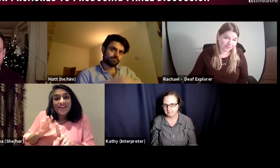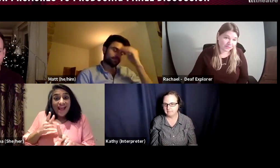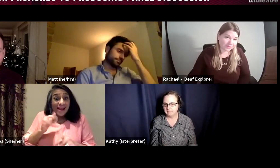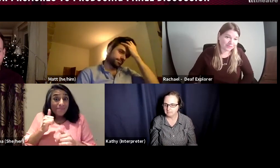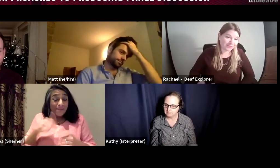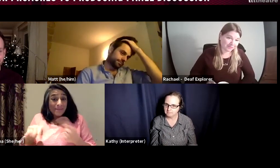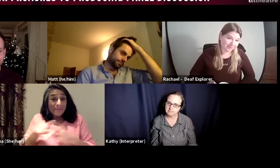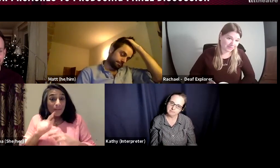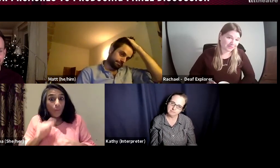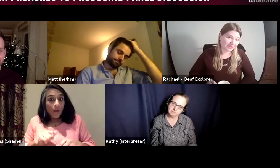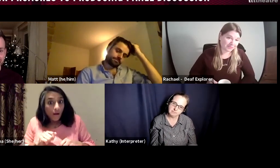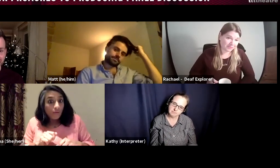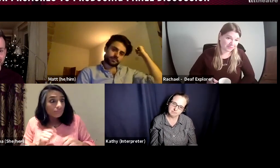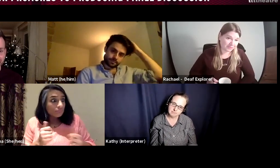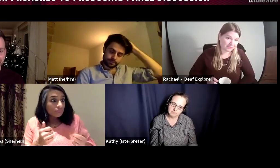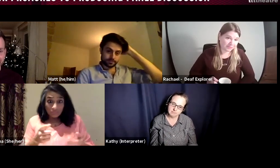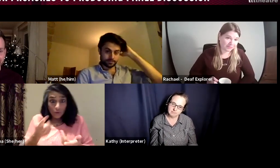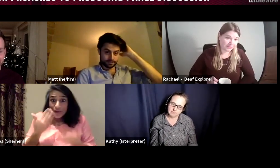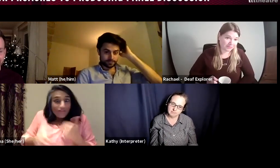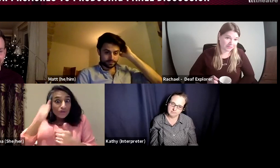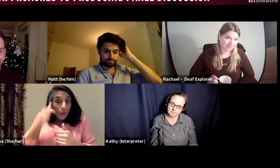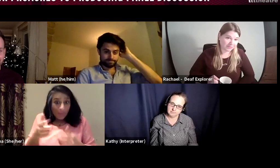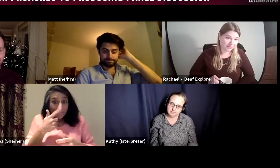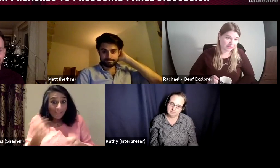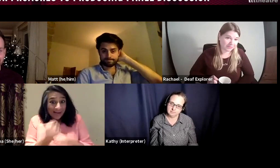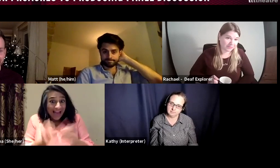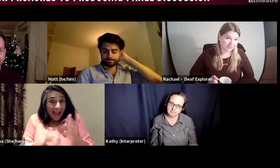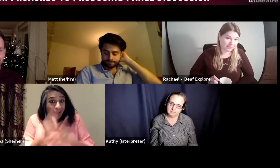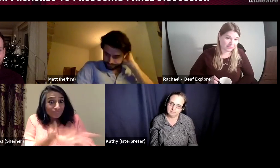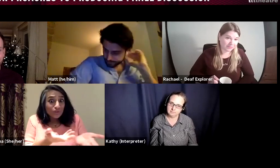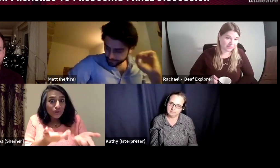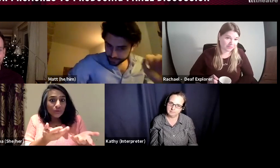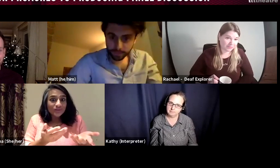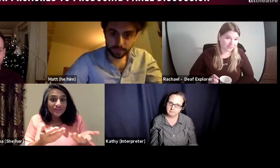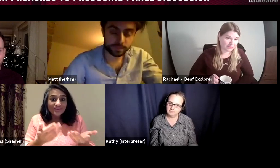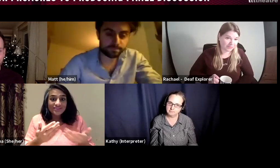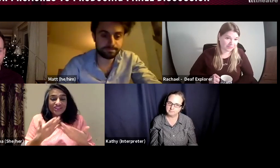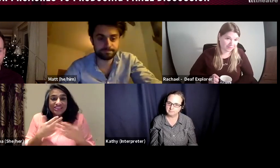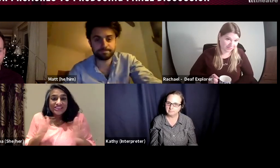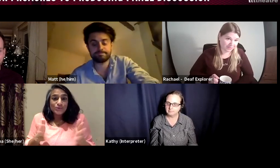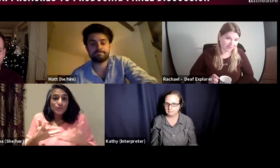raise and inform people of your aspirations and if they don't know, once they do then